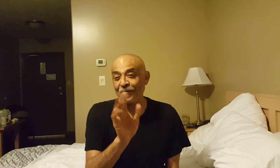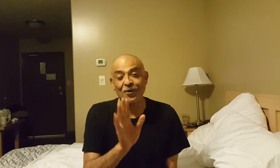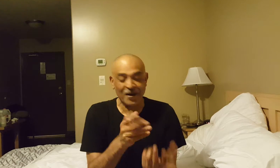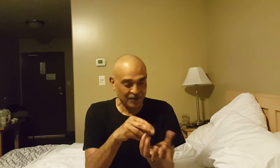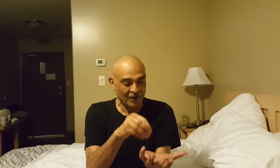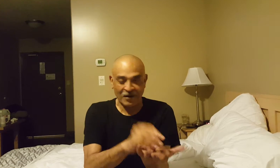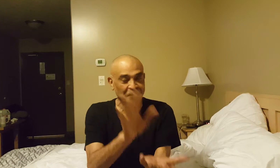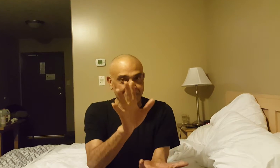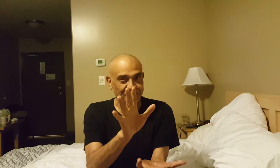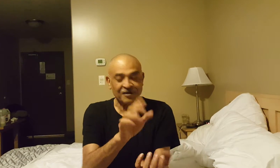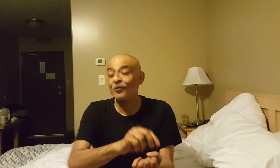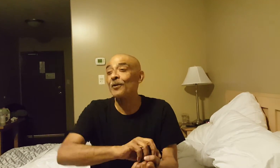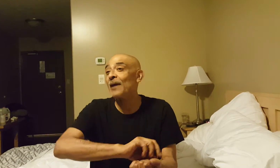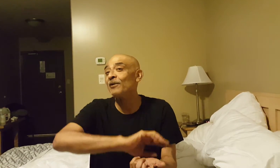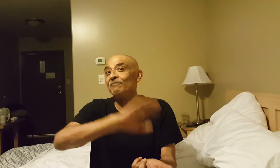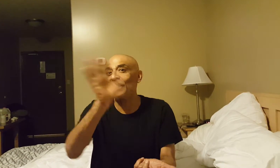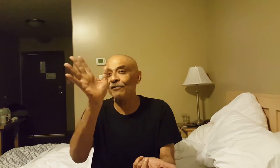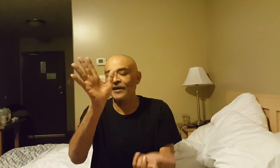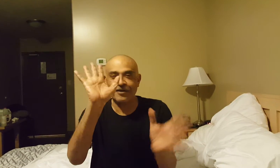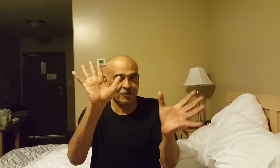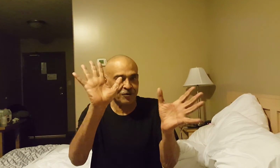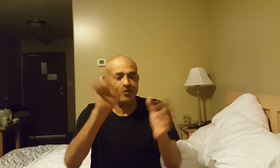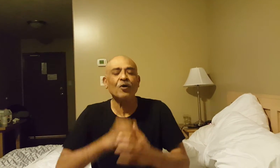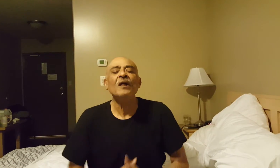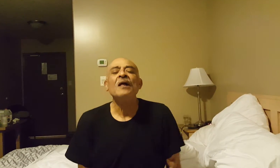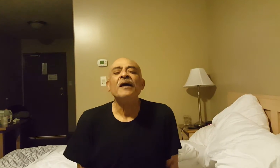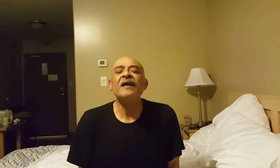or not. It could have happened immediately, it could happen day later, you don't know. In any